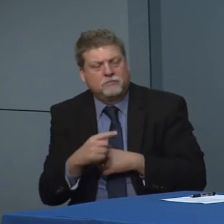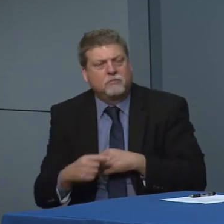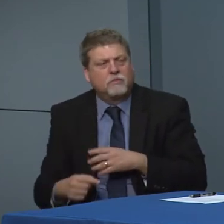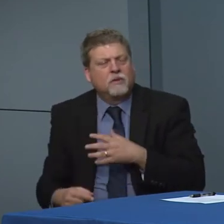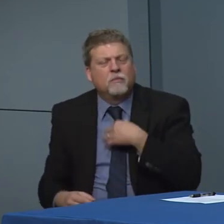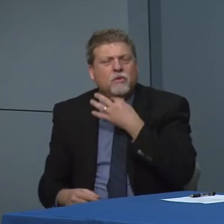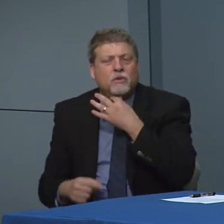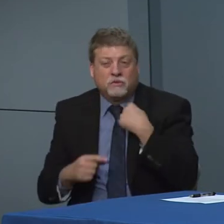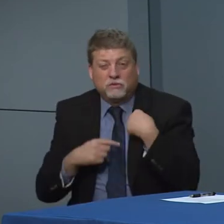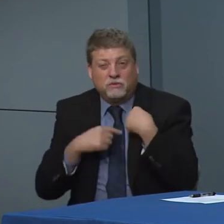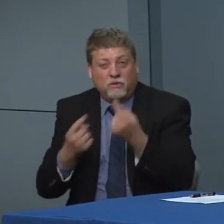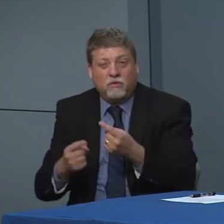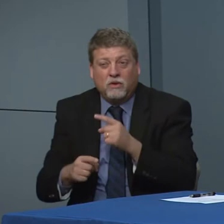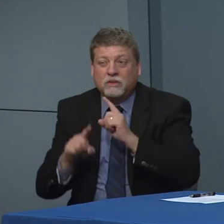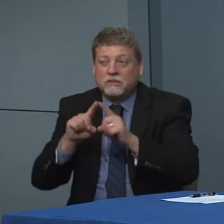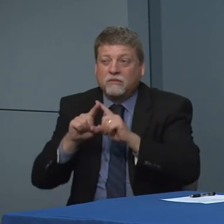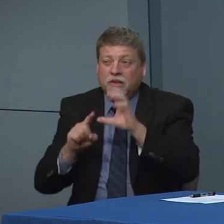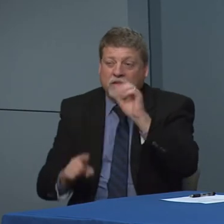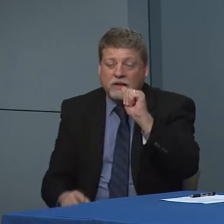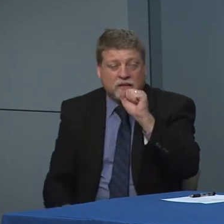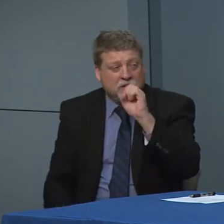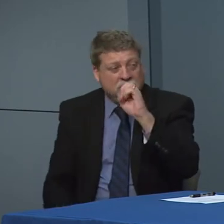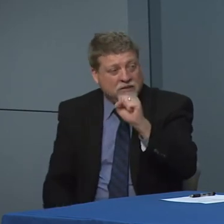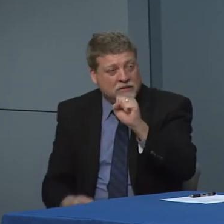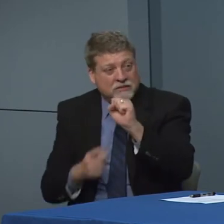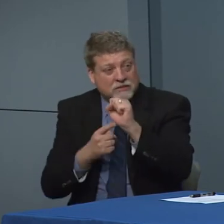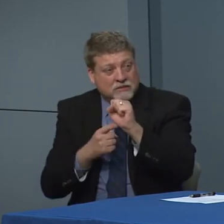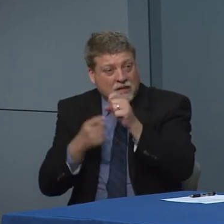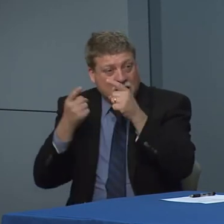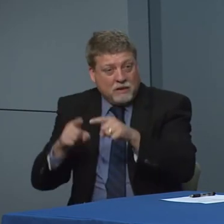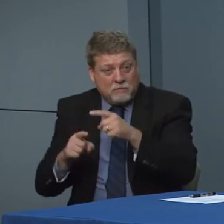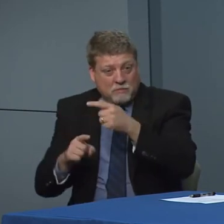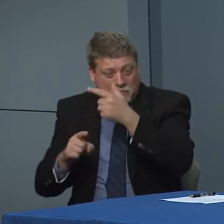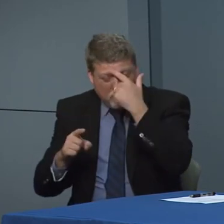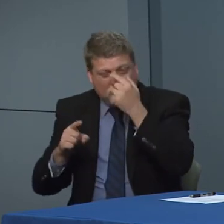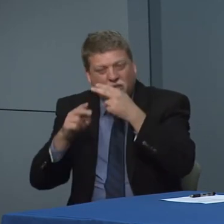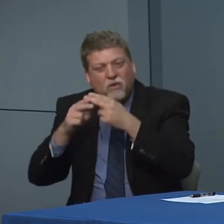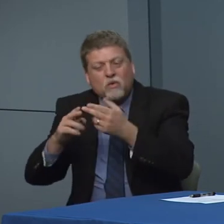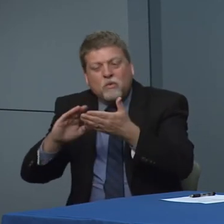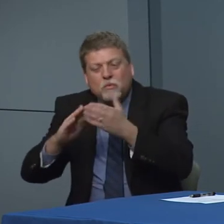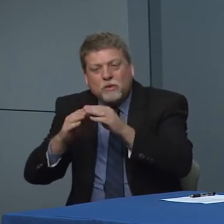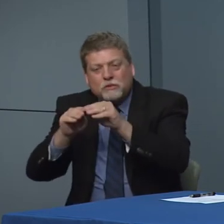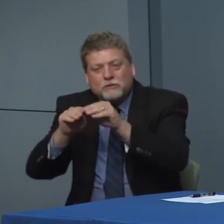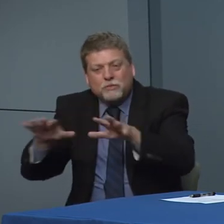Do we know if any of the cases so far here are the result of community transmission.